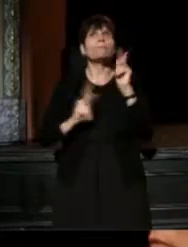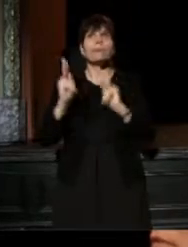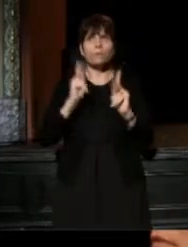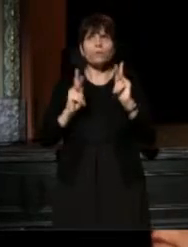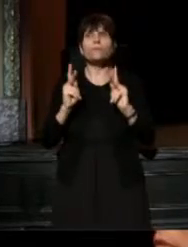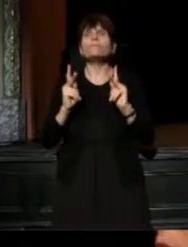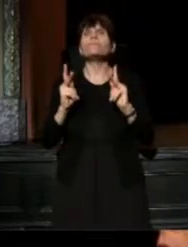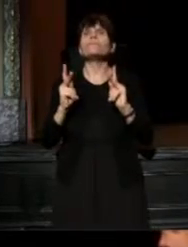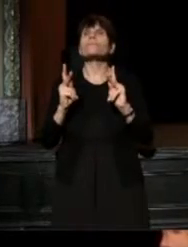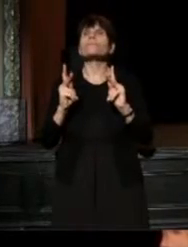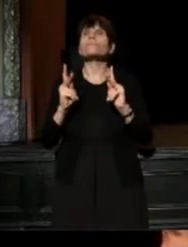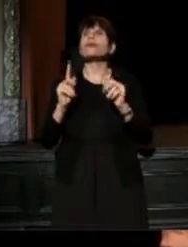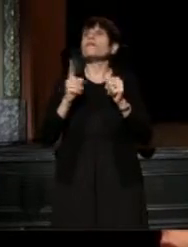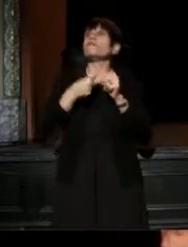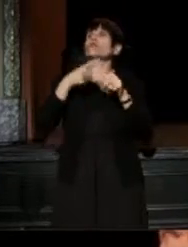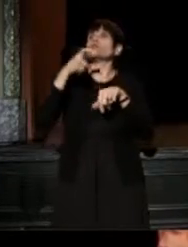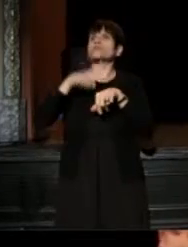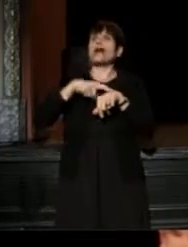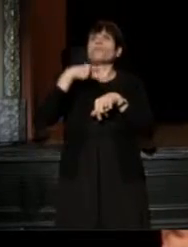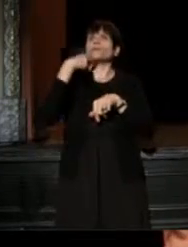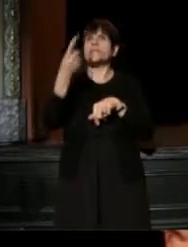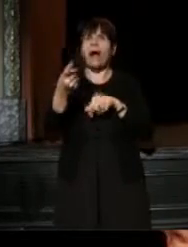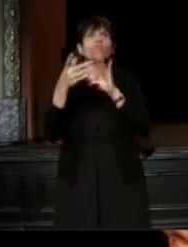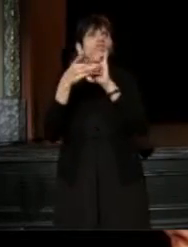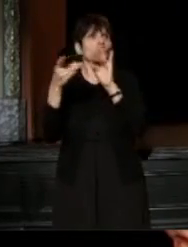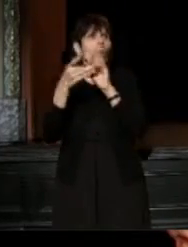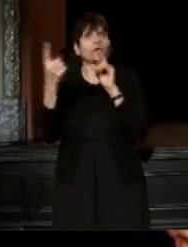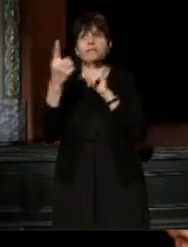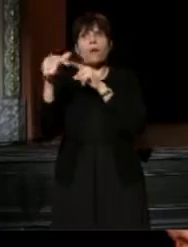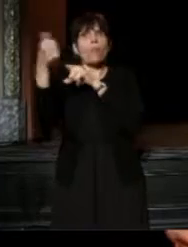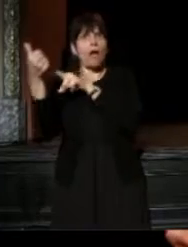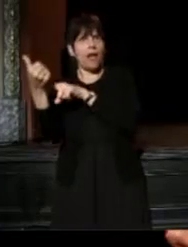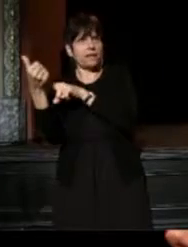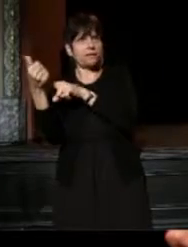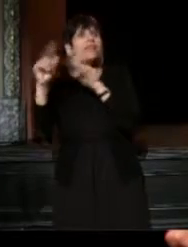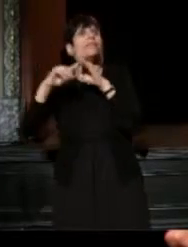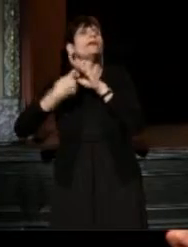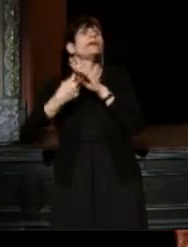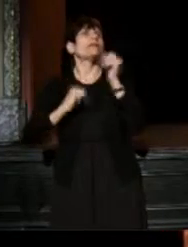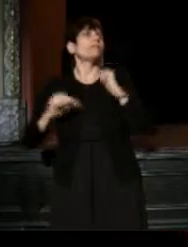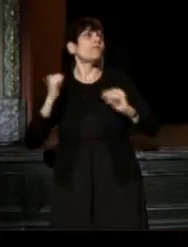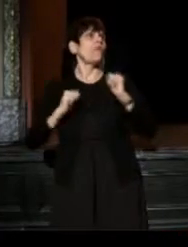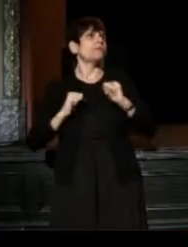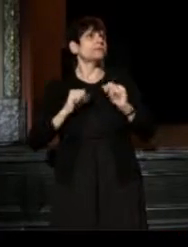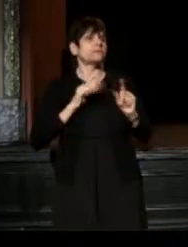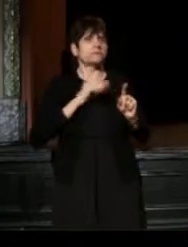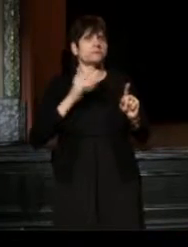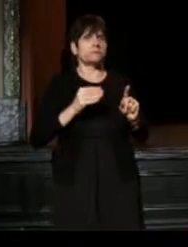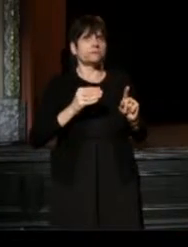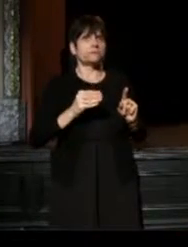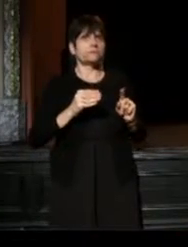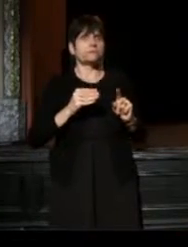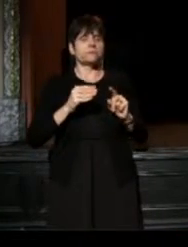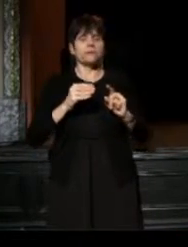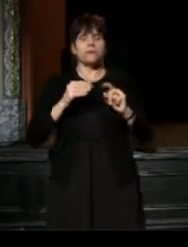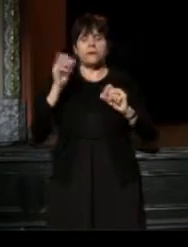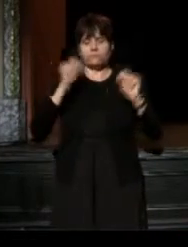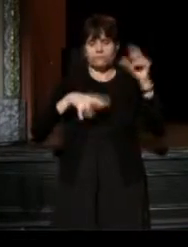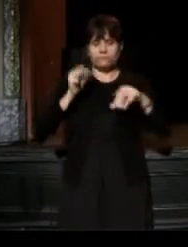The very first time you tell the story to someone else, is the beginning of the performance: So we sat and we crafted that first email,